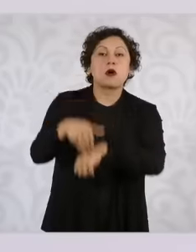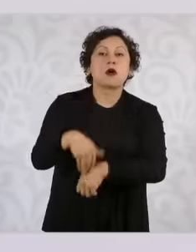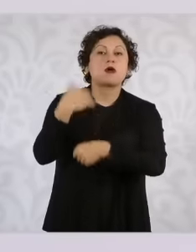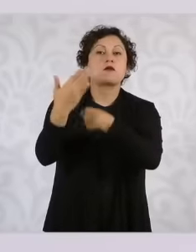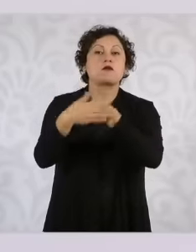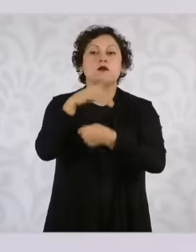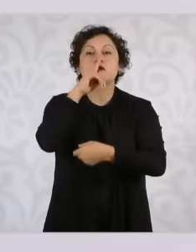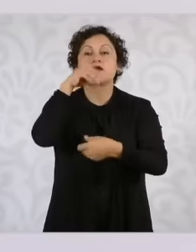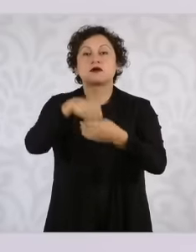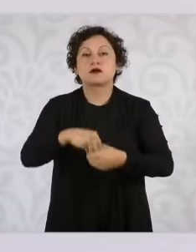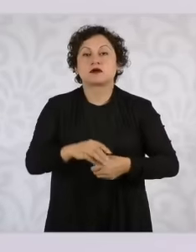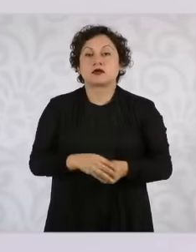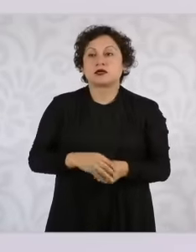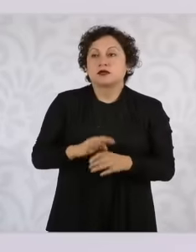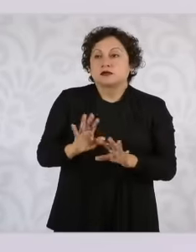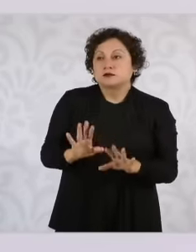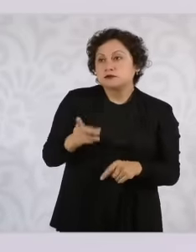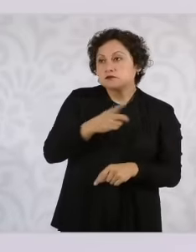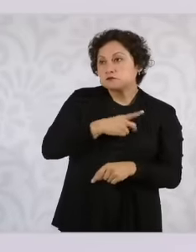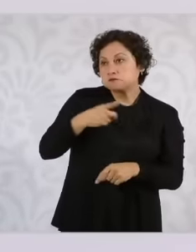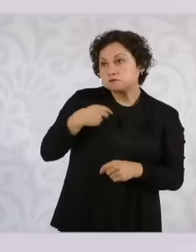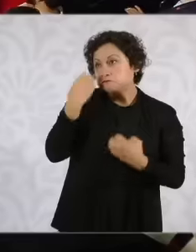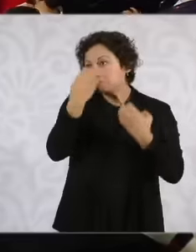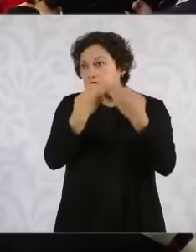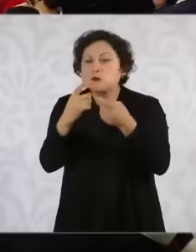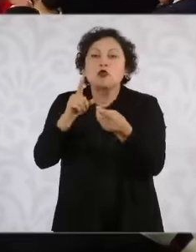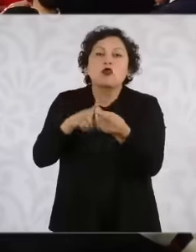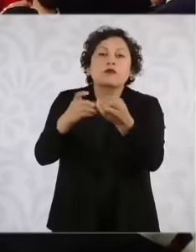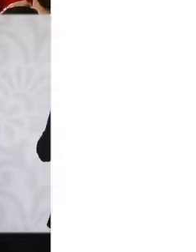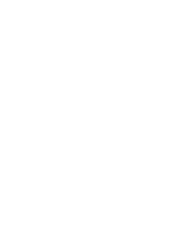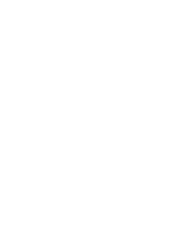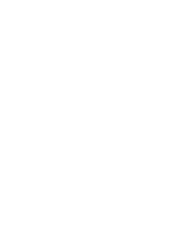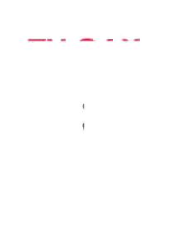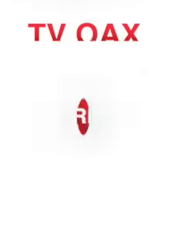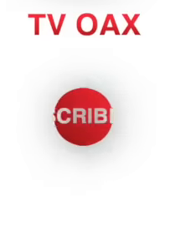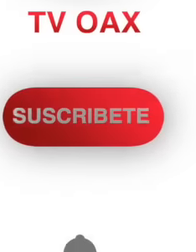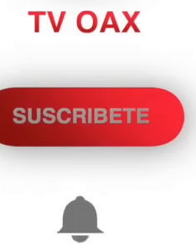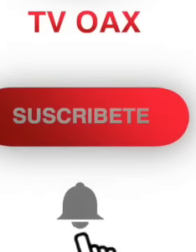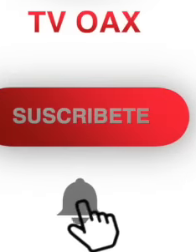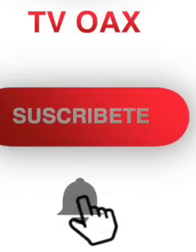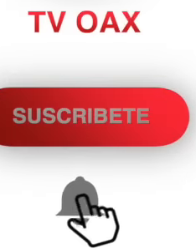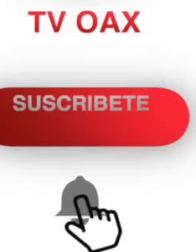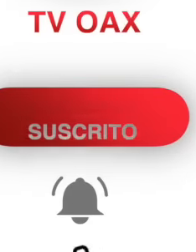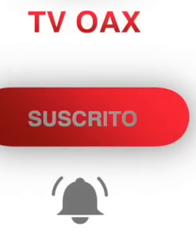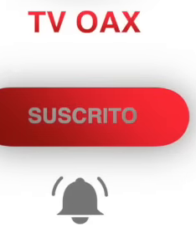document is, I do not know it and eh ask Secretary Omar García Harfush comments that